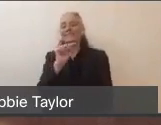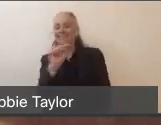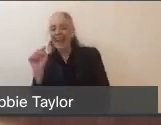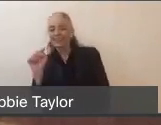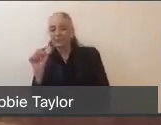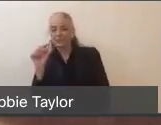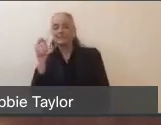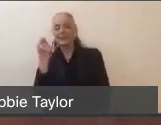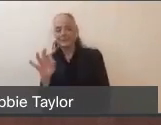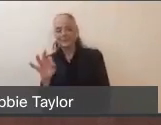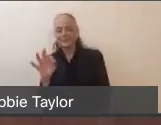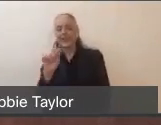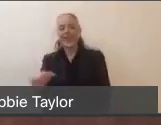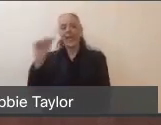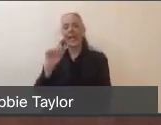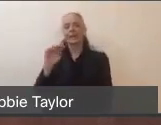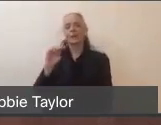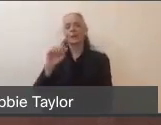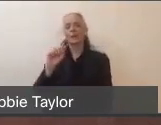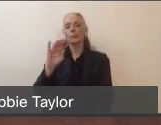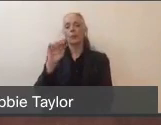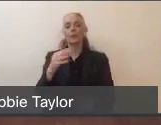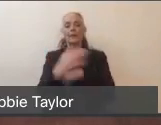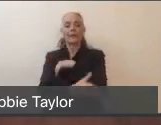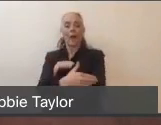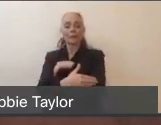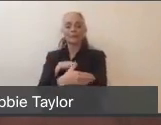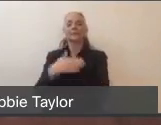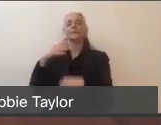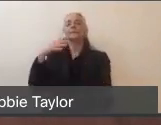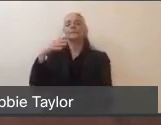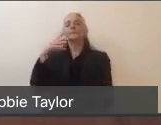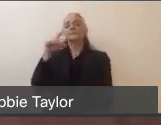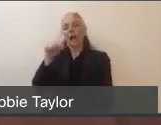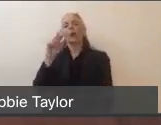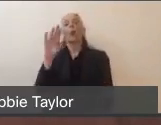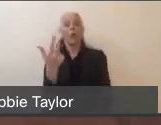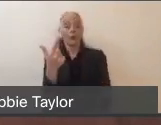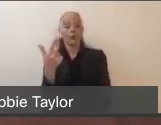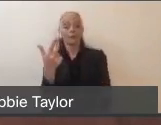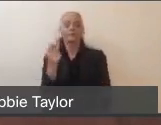and also have your non-medical questions answered in that way. So now we're going to go ahead and dive into our Q&A.